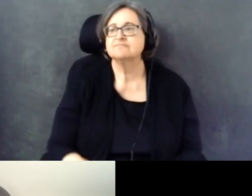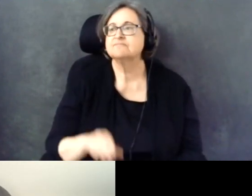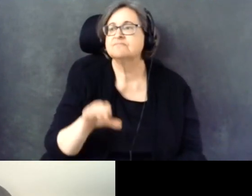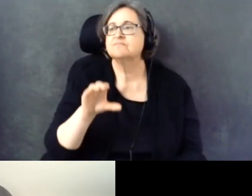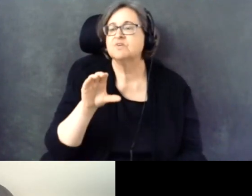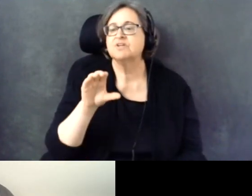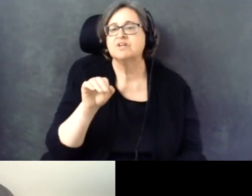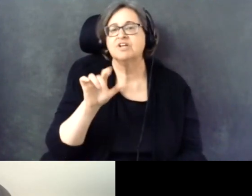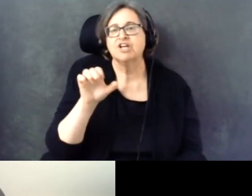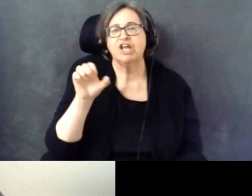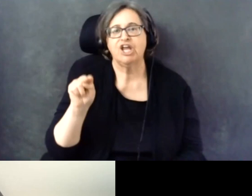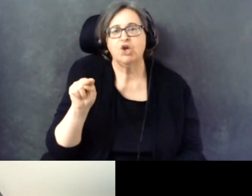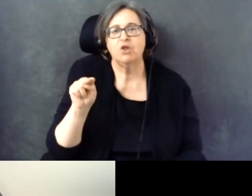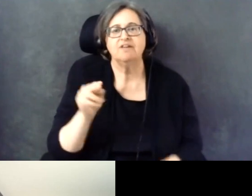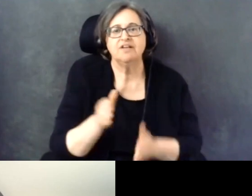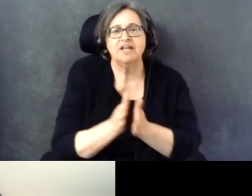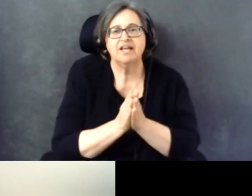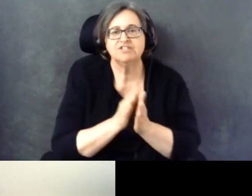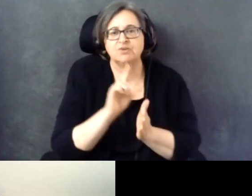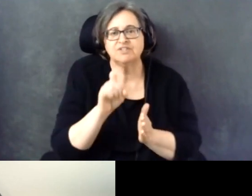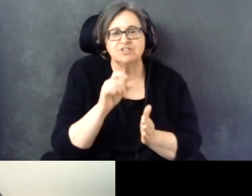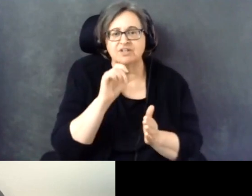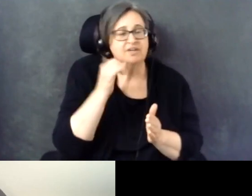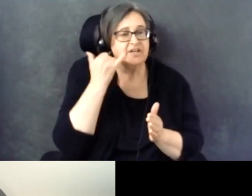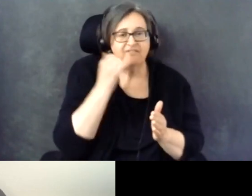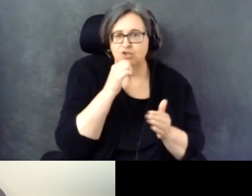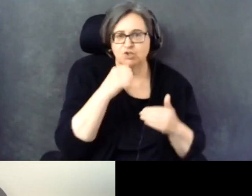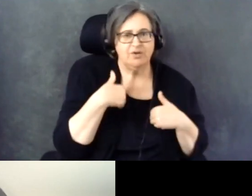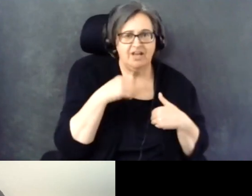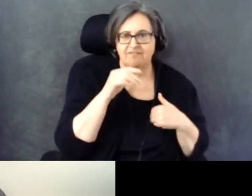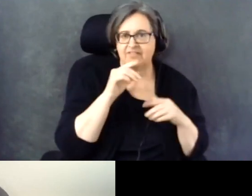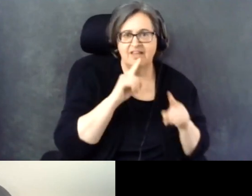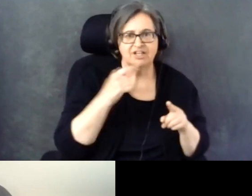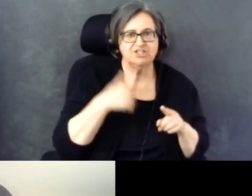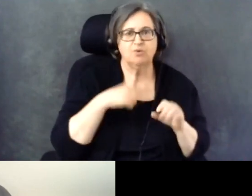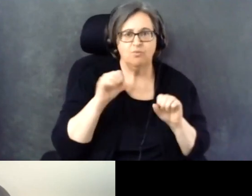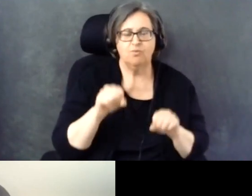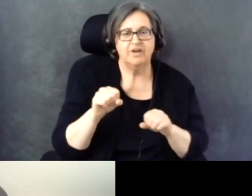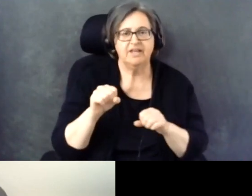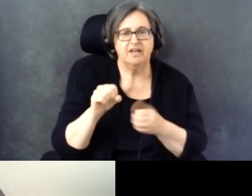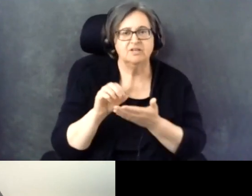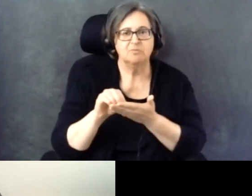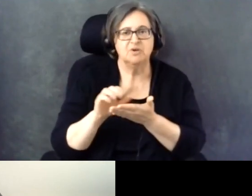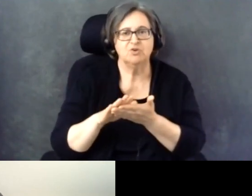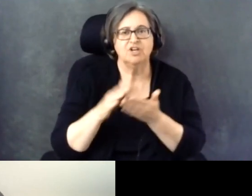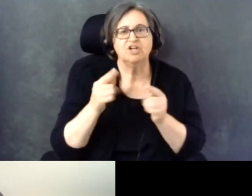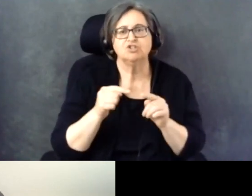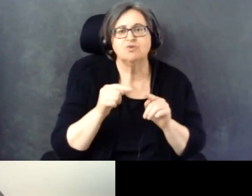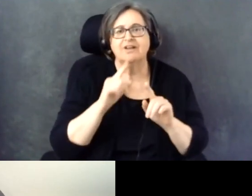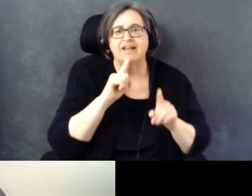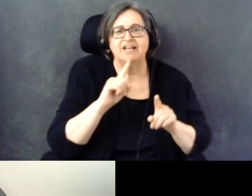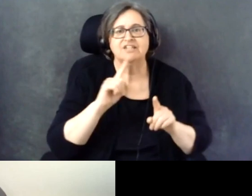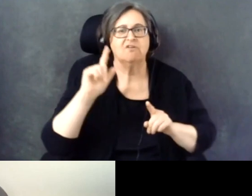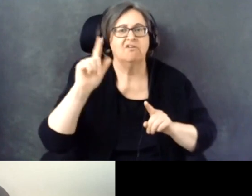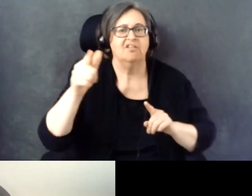And if you don't have the answer to this, then we can also flag the question and try to answer it after the event.